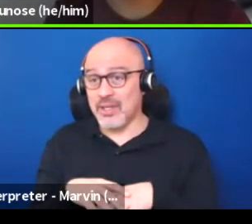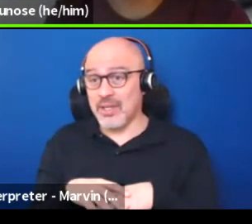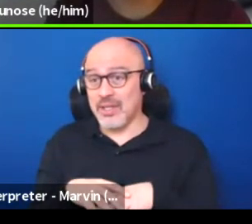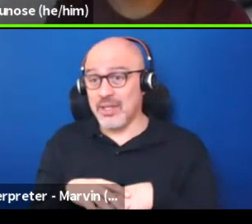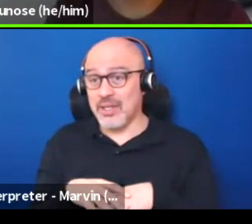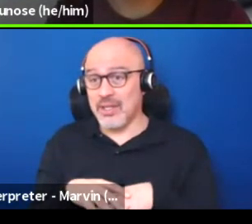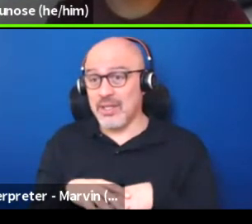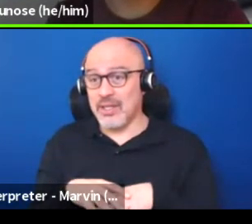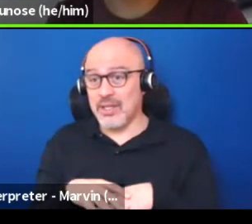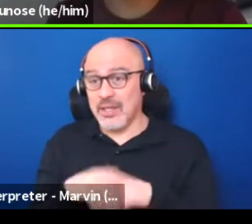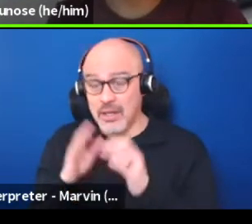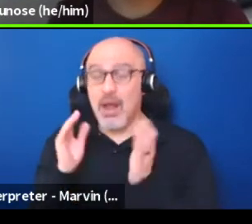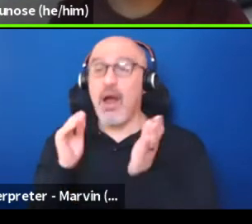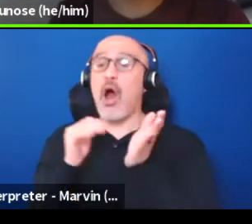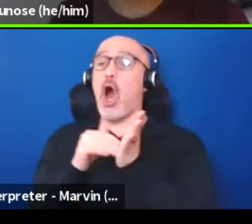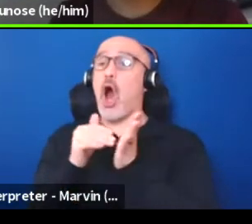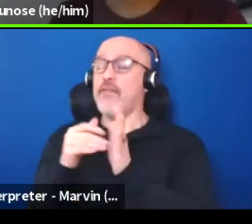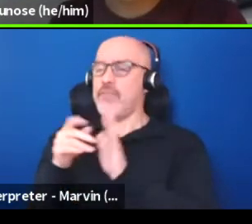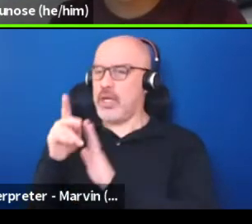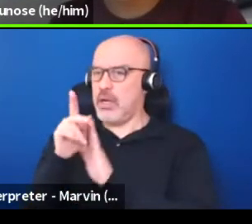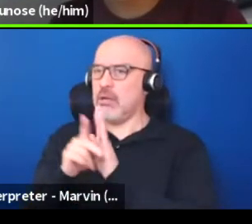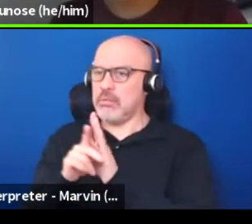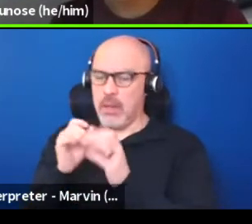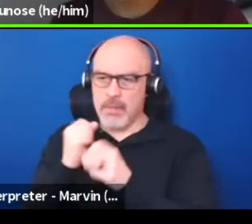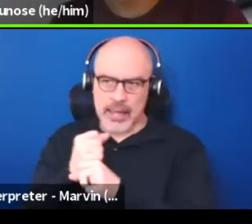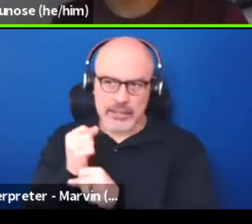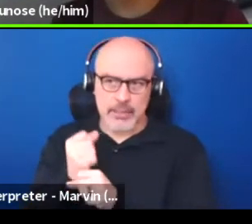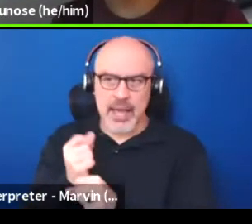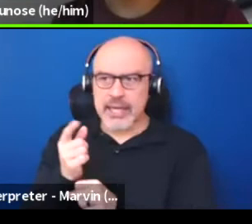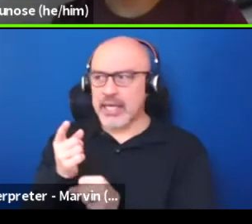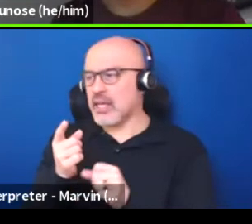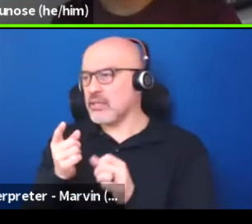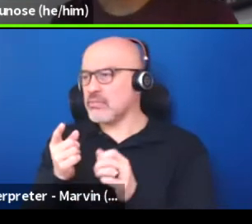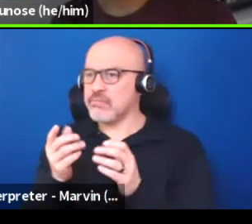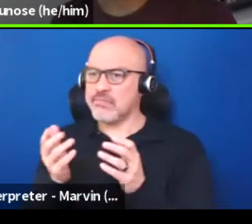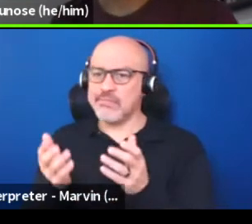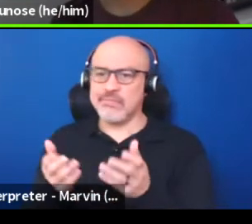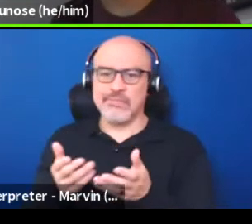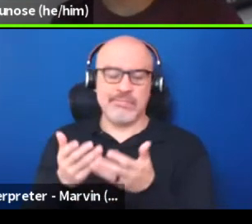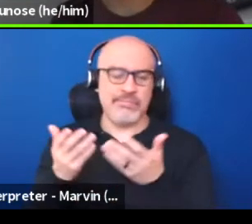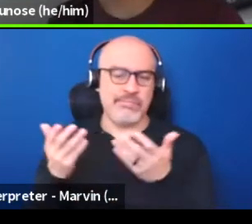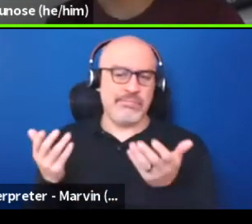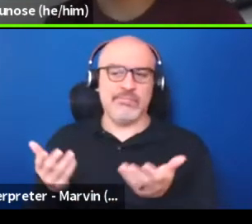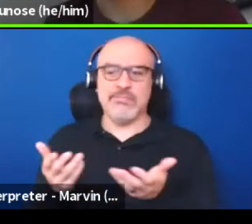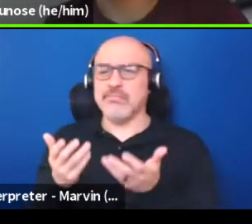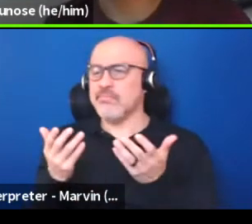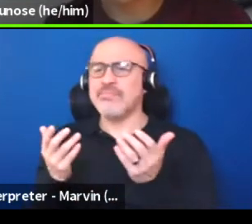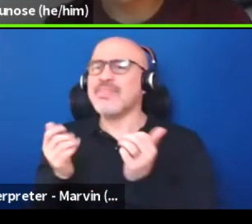Oftentimes policy-making is done through numbers, in a sense.